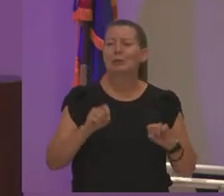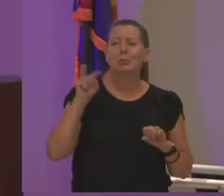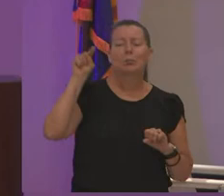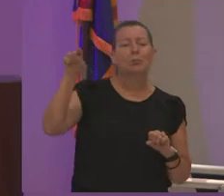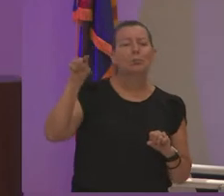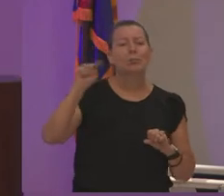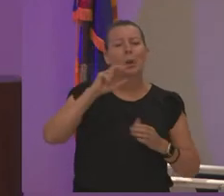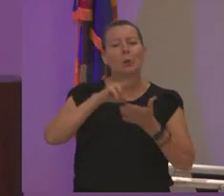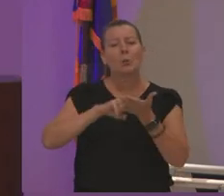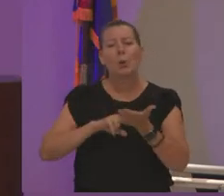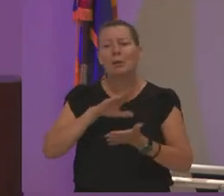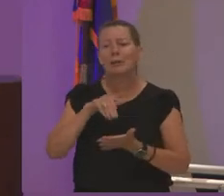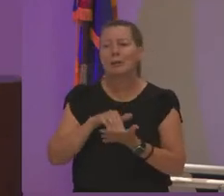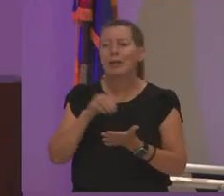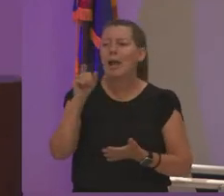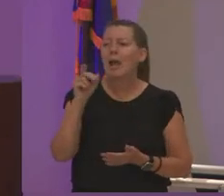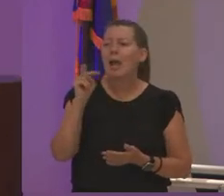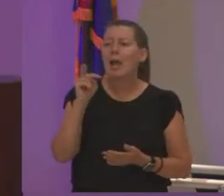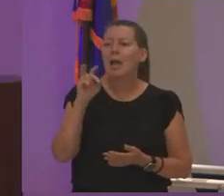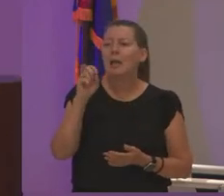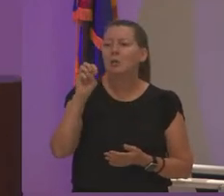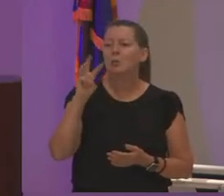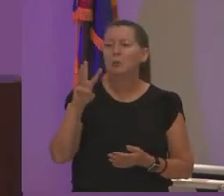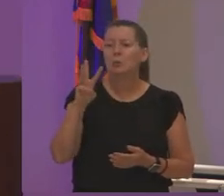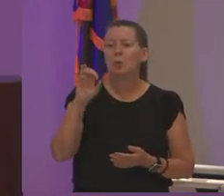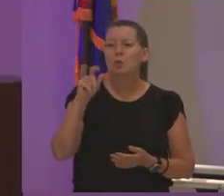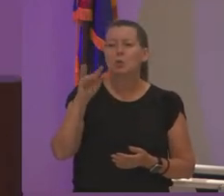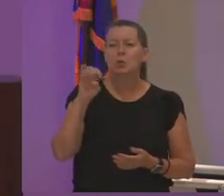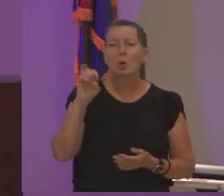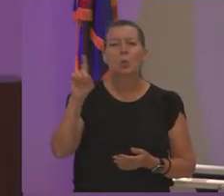or andrew stone where's andrew stone as the dean where's there he is